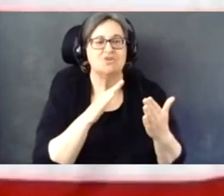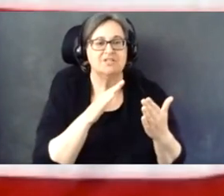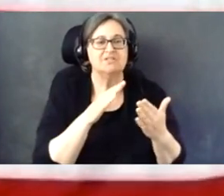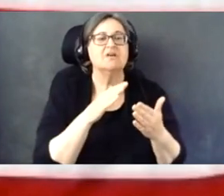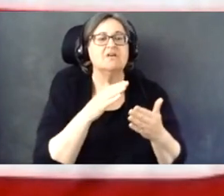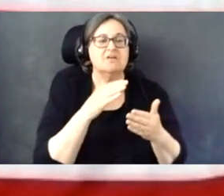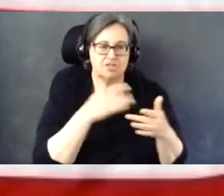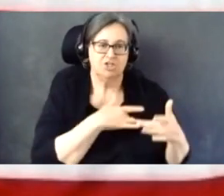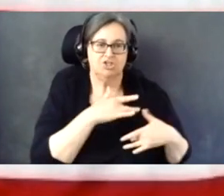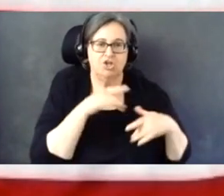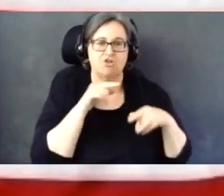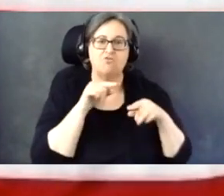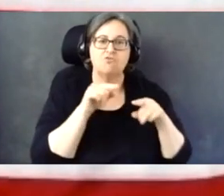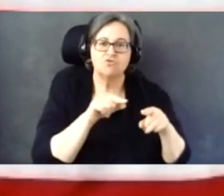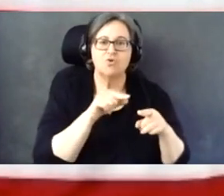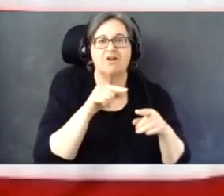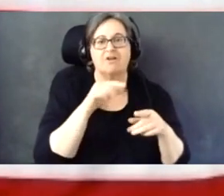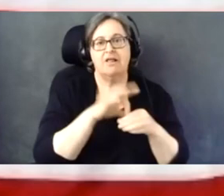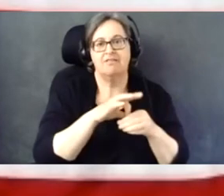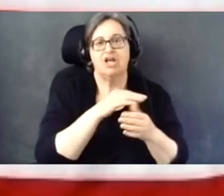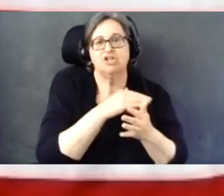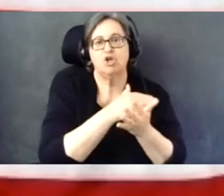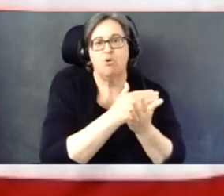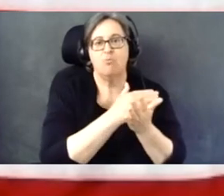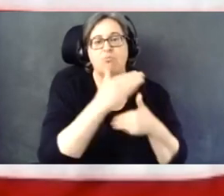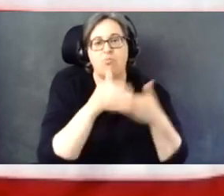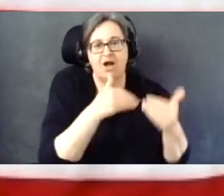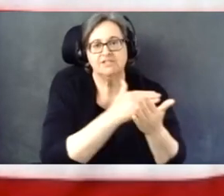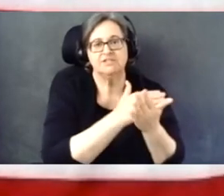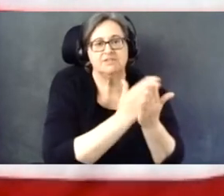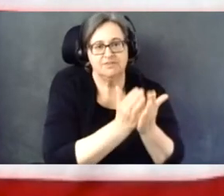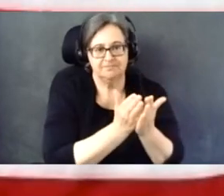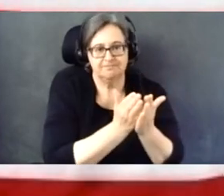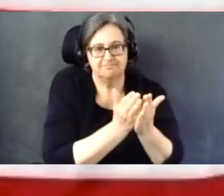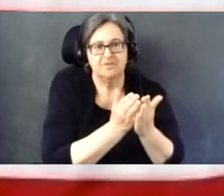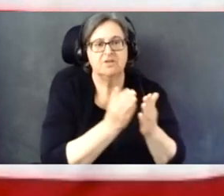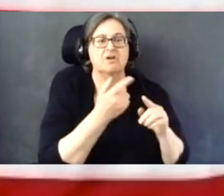voter registration through casting an independent and private ballot.